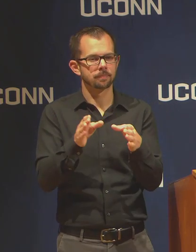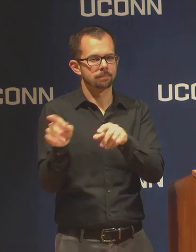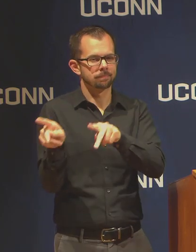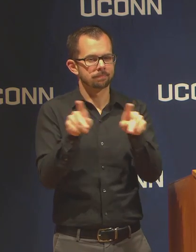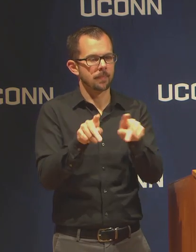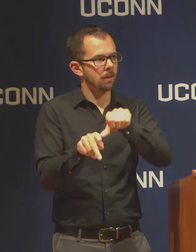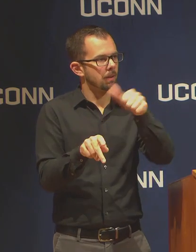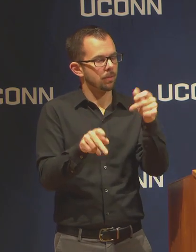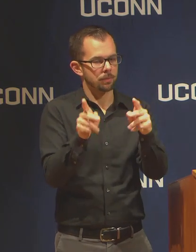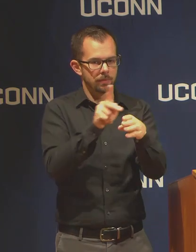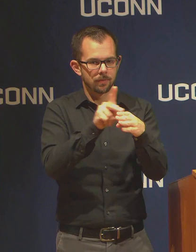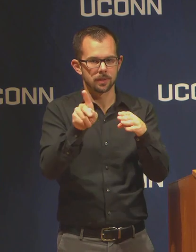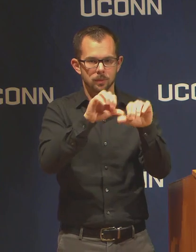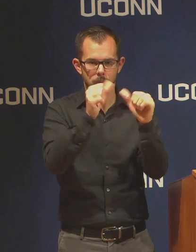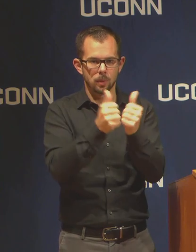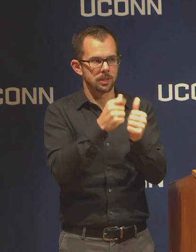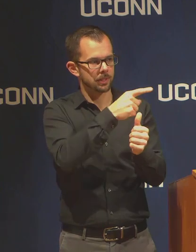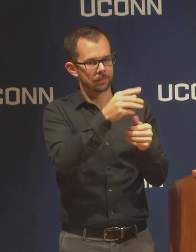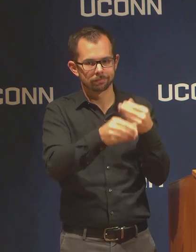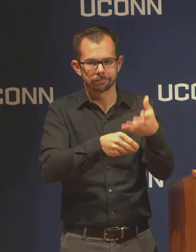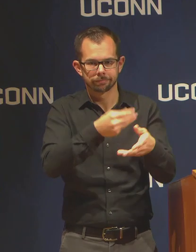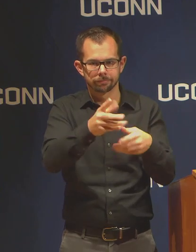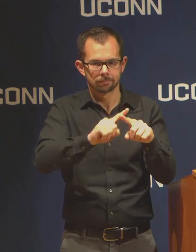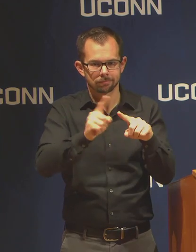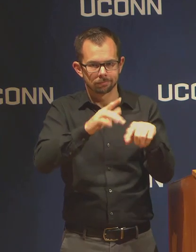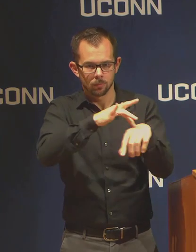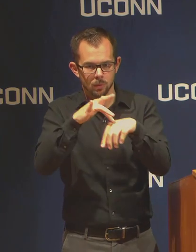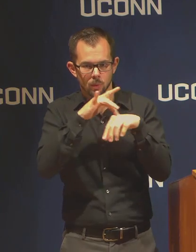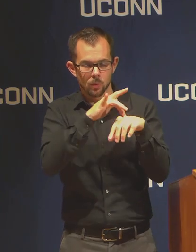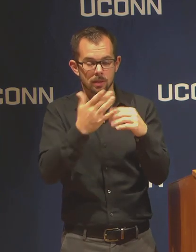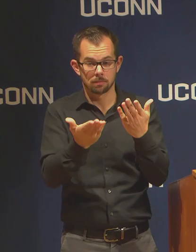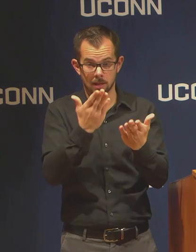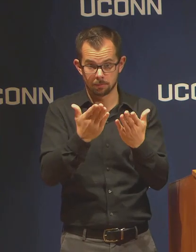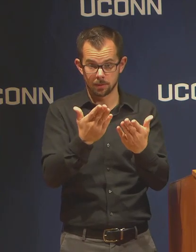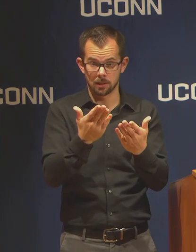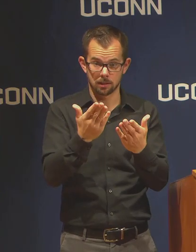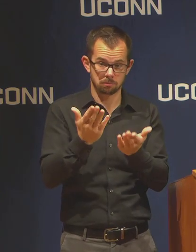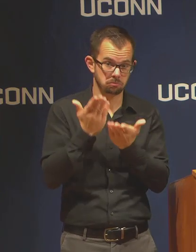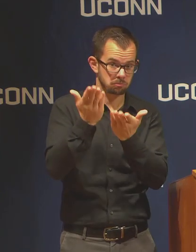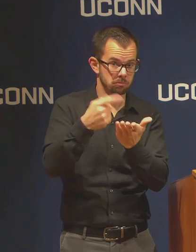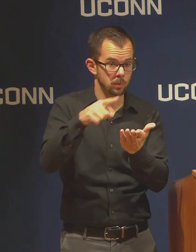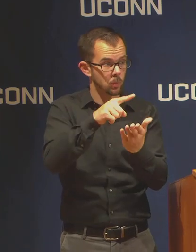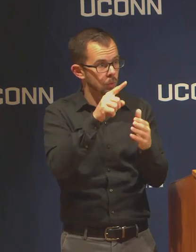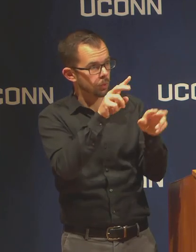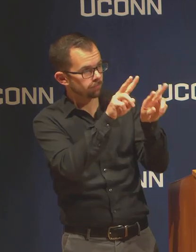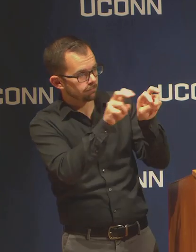resources and it might be worth looking at what your professional associations are offering as well.